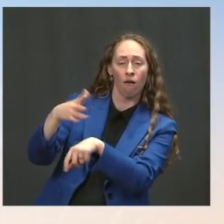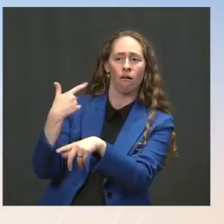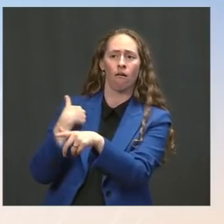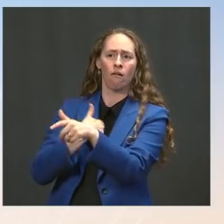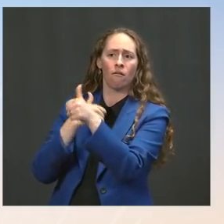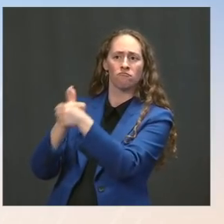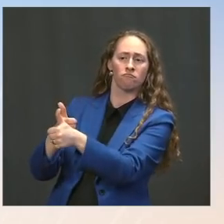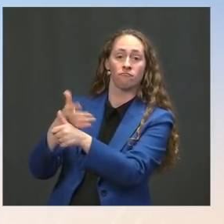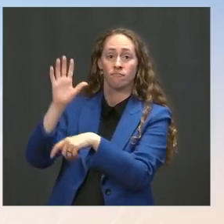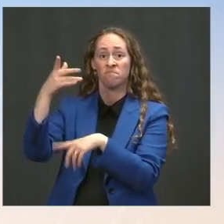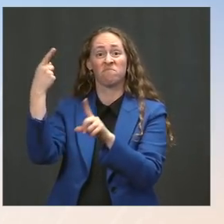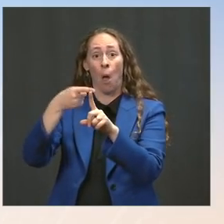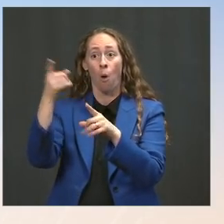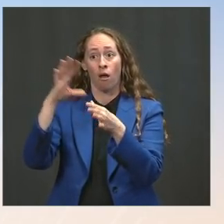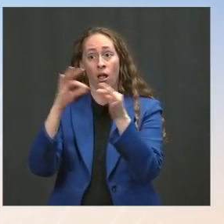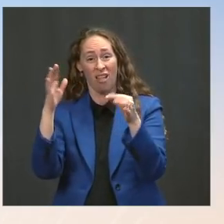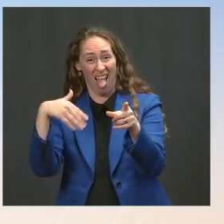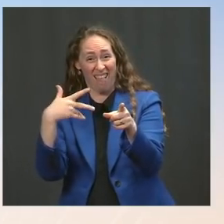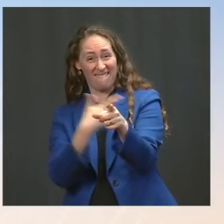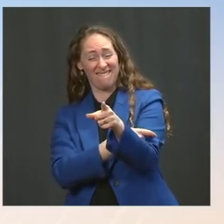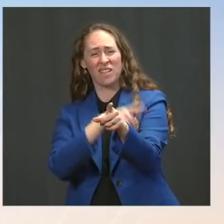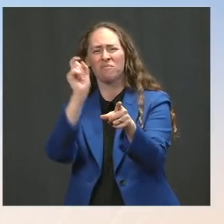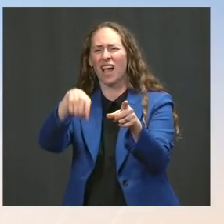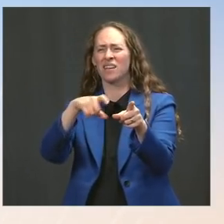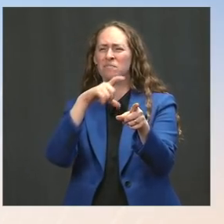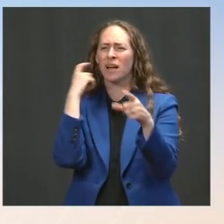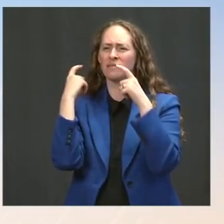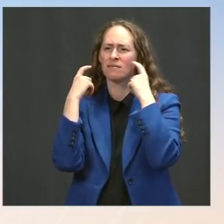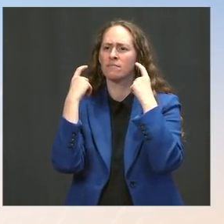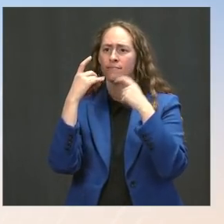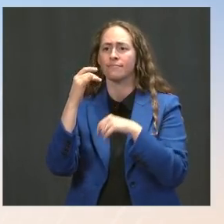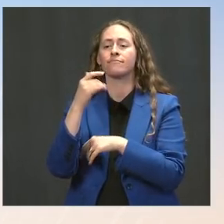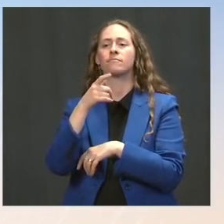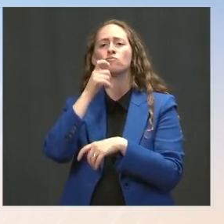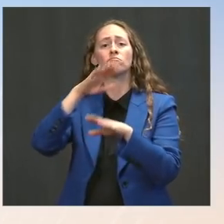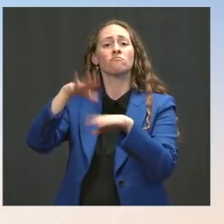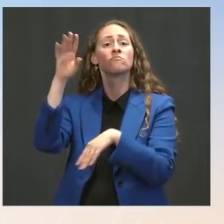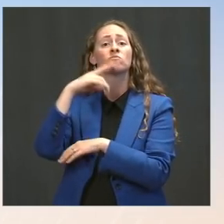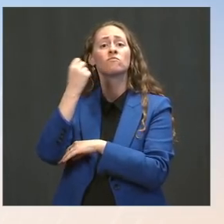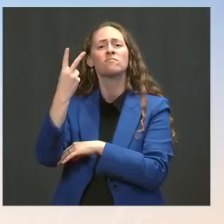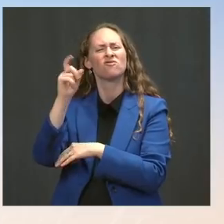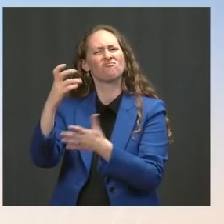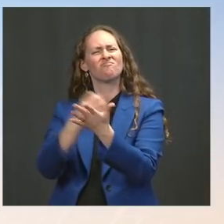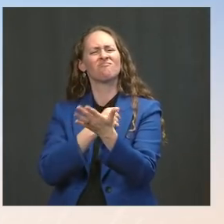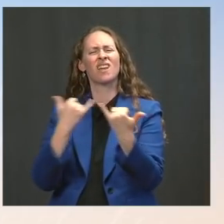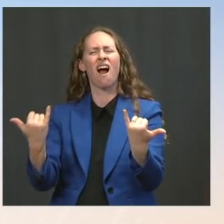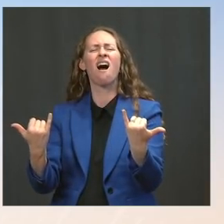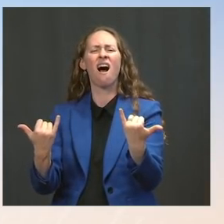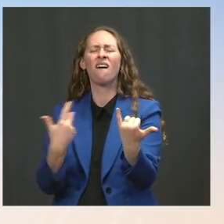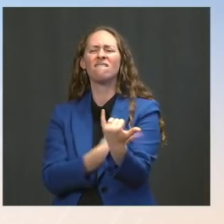that if you are over 12 years old, you should get vaccinated. And regardless, the most effective step we can take around the country